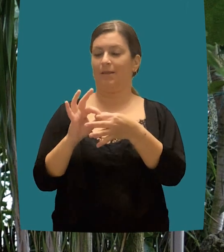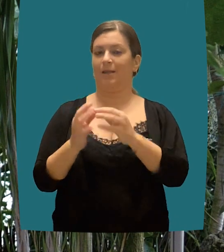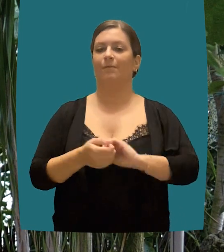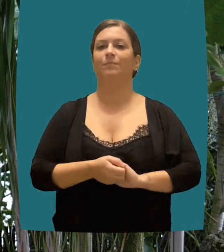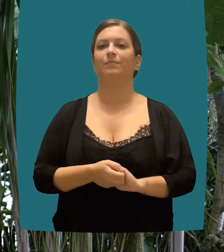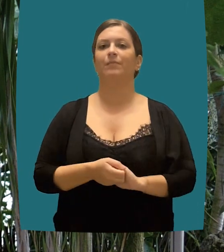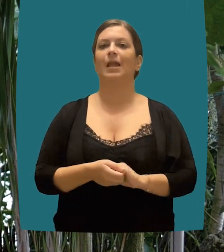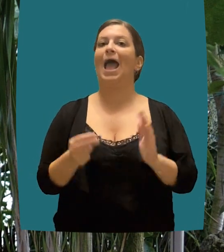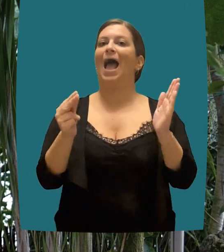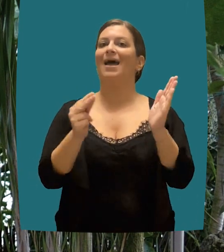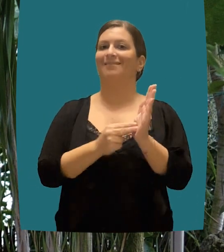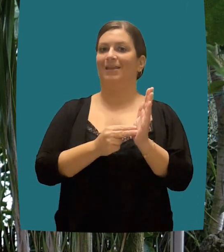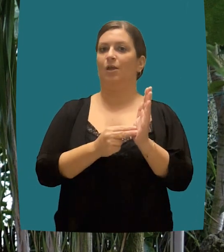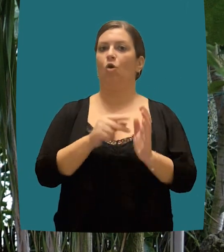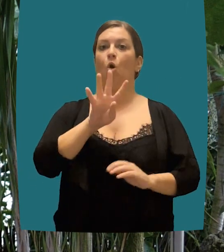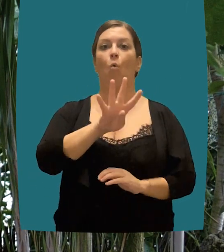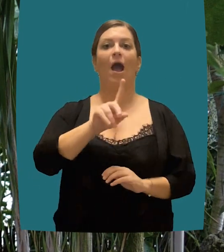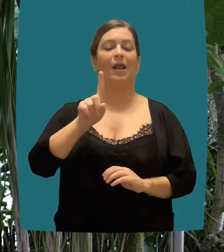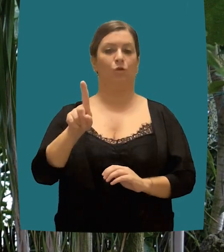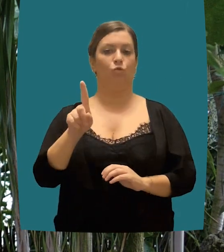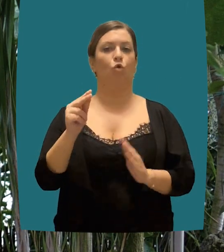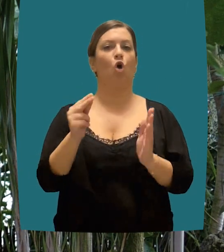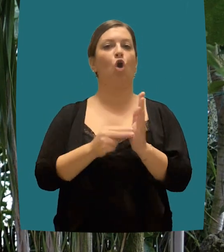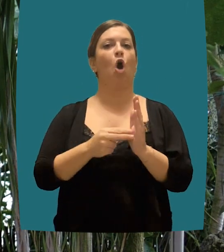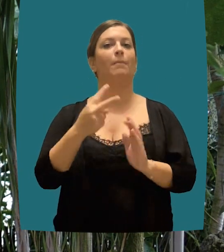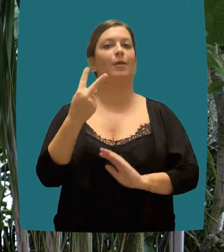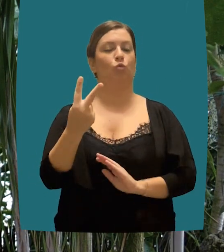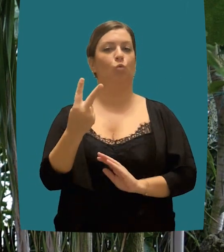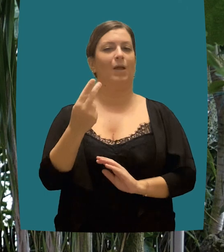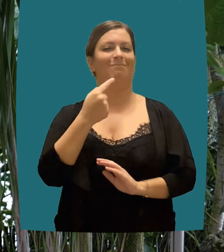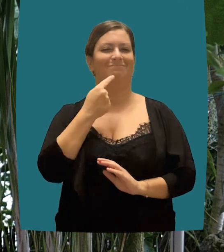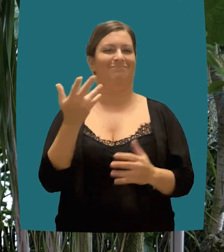Code, a 2006 text based on principles developed